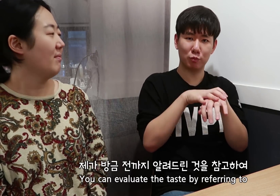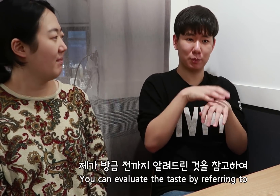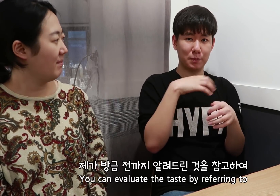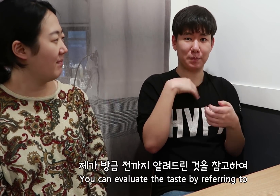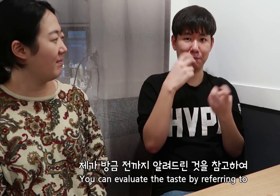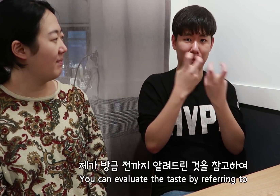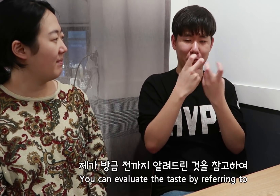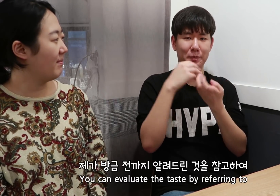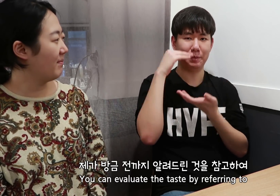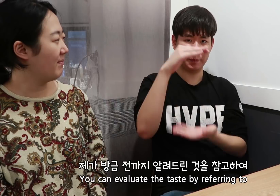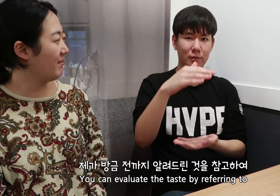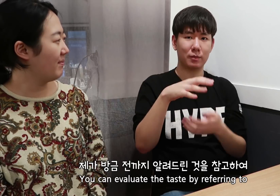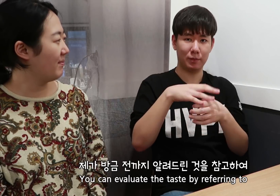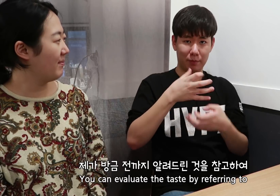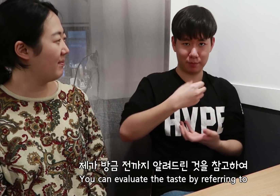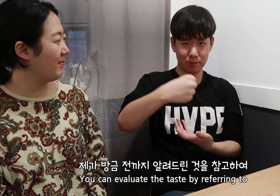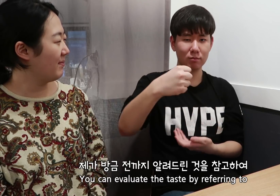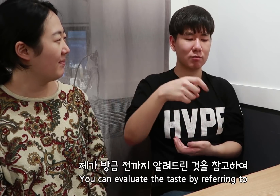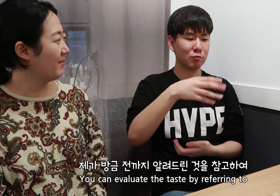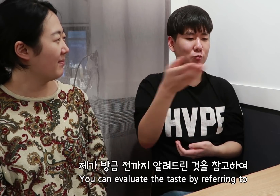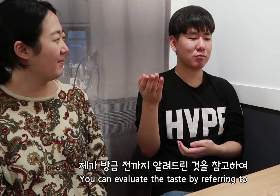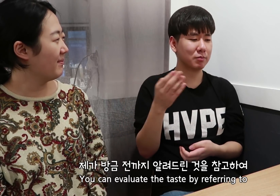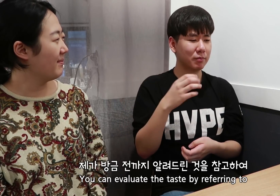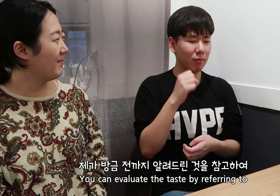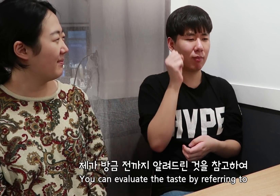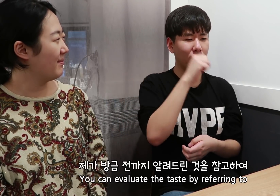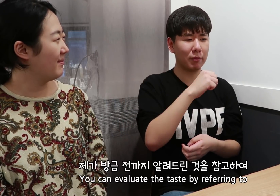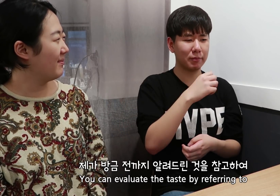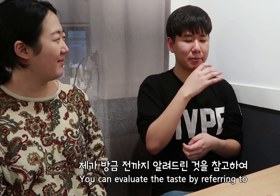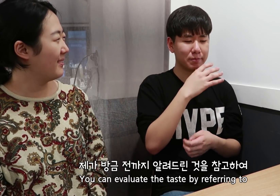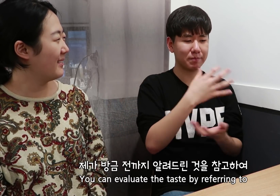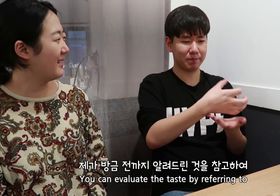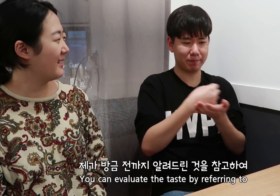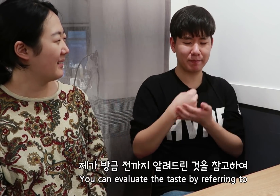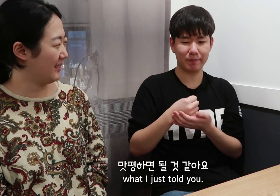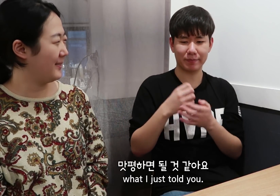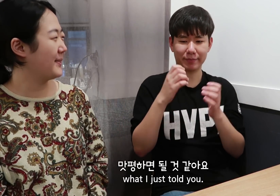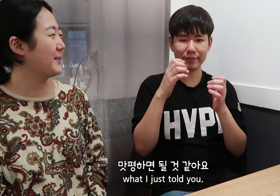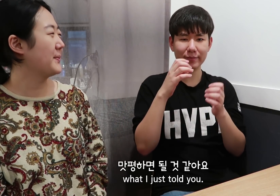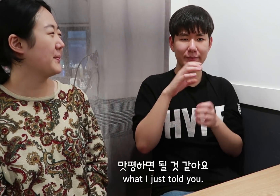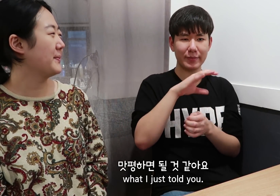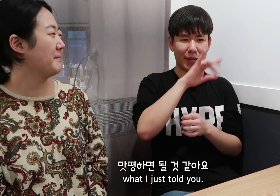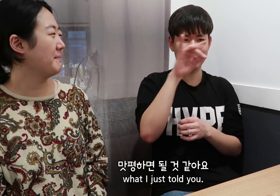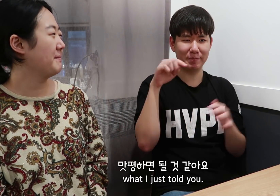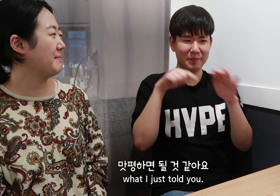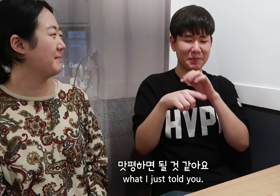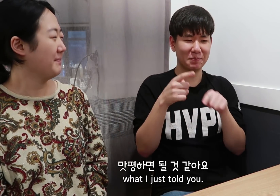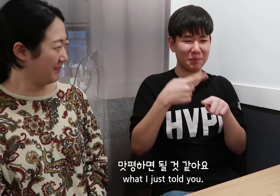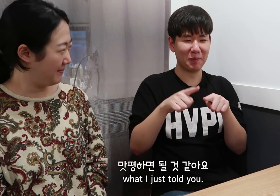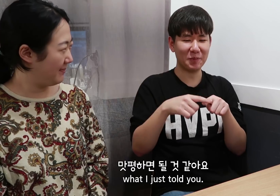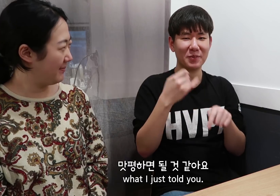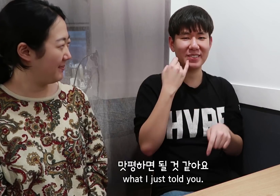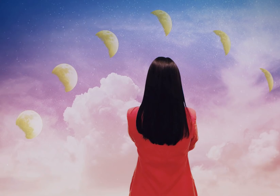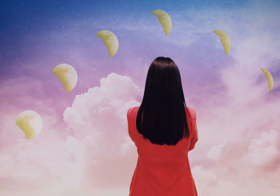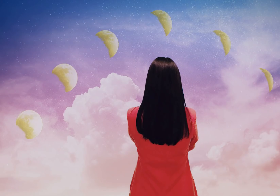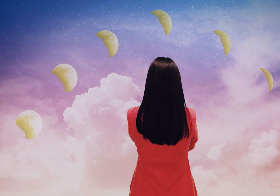You can evaluate the taste by referring to what I just told you.